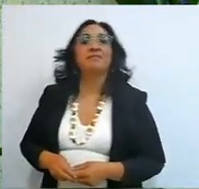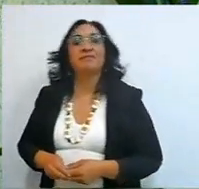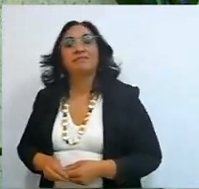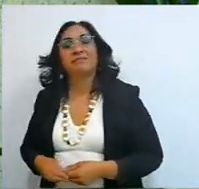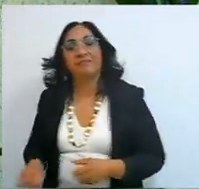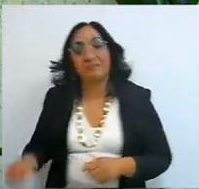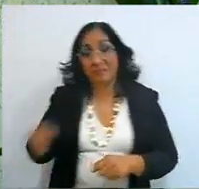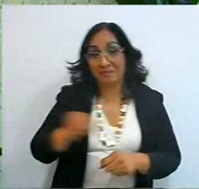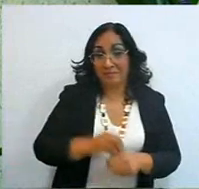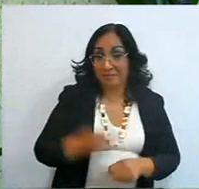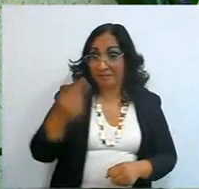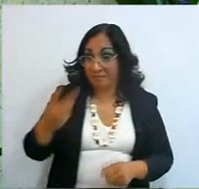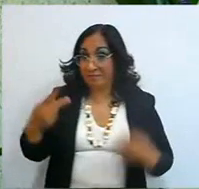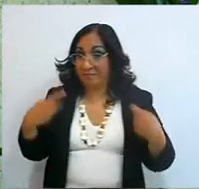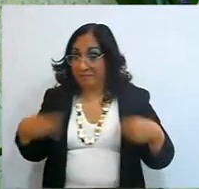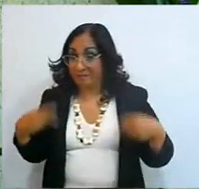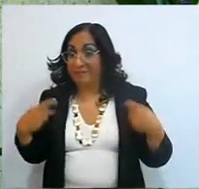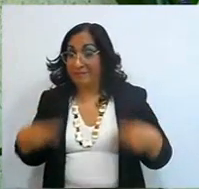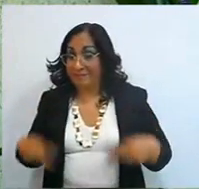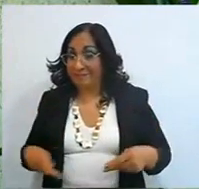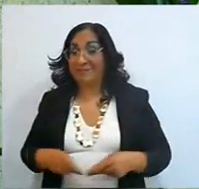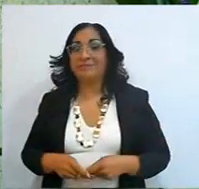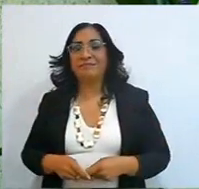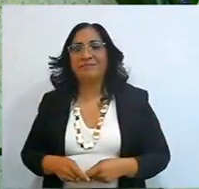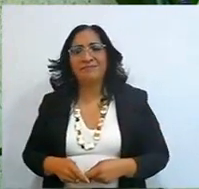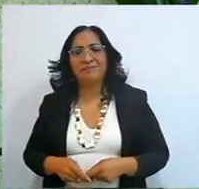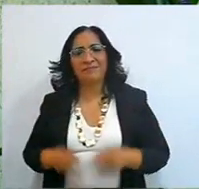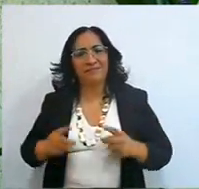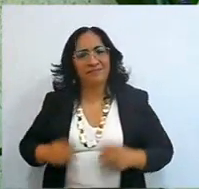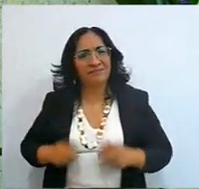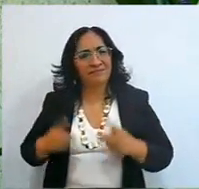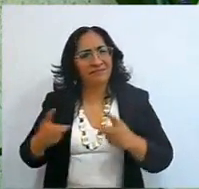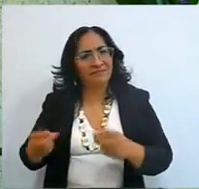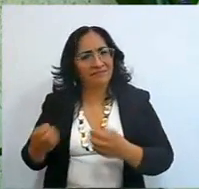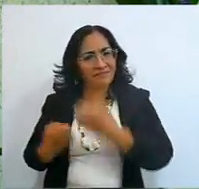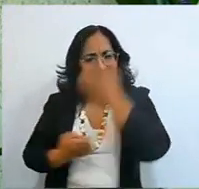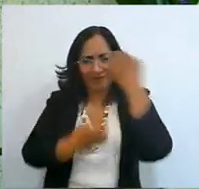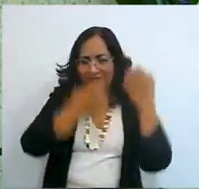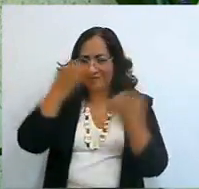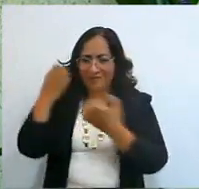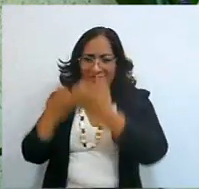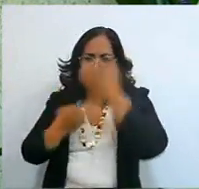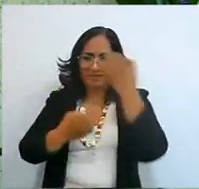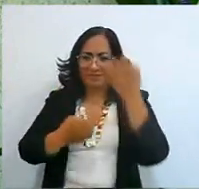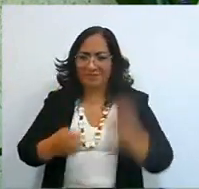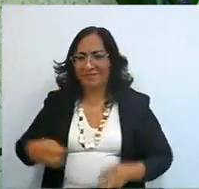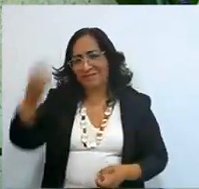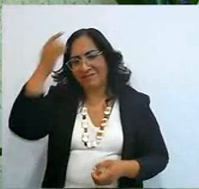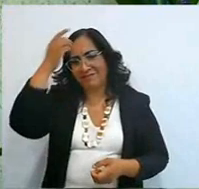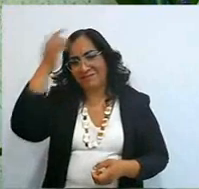He gave me two people, who give the study that the Lord puts in my heart,